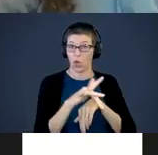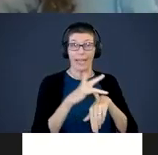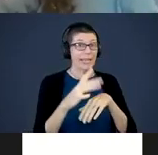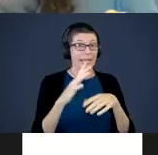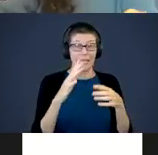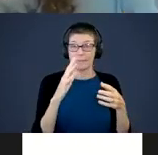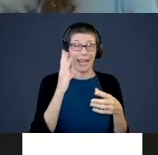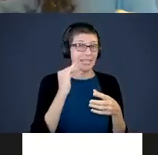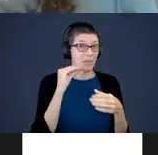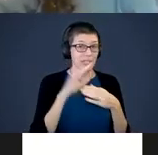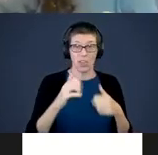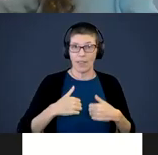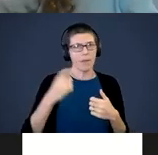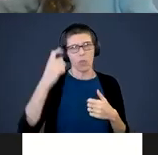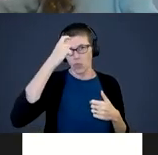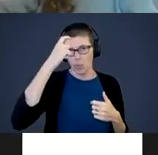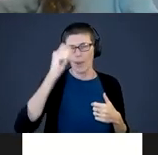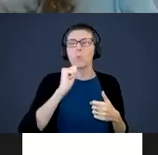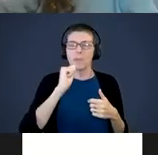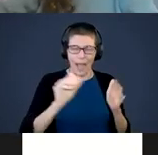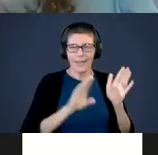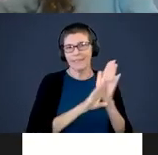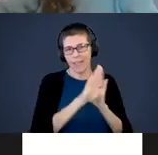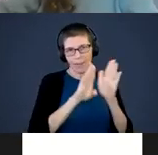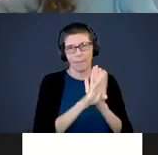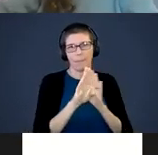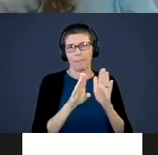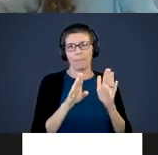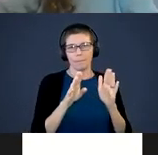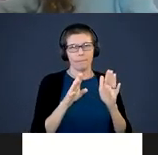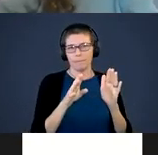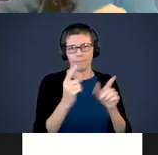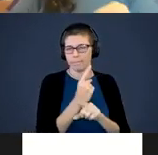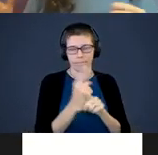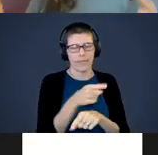the brain will not develop in the way, we want it to. They will not be able to take advantage